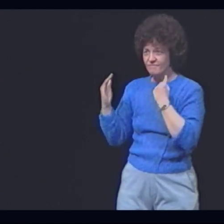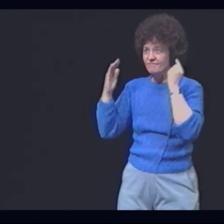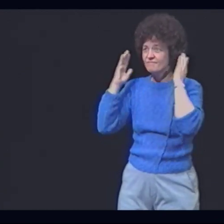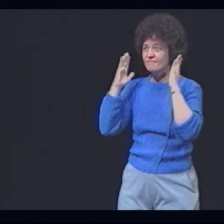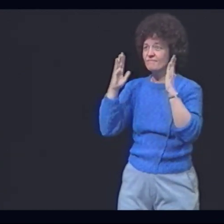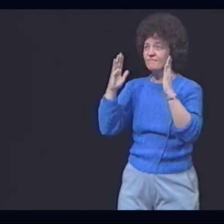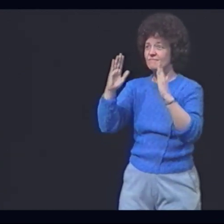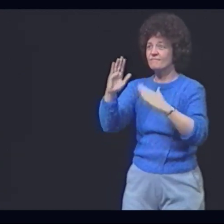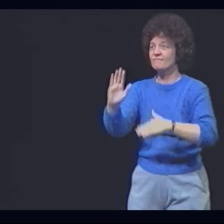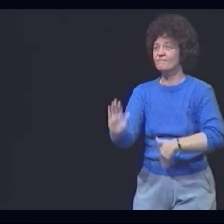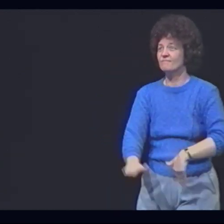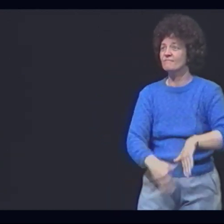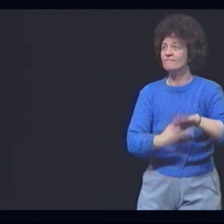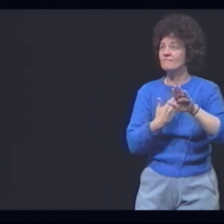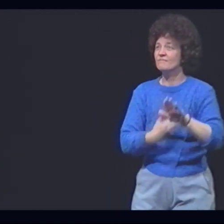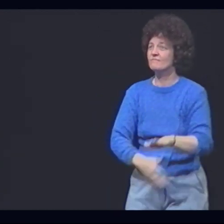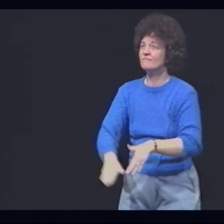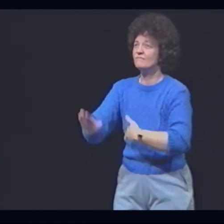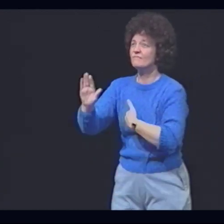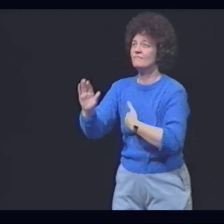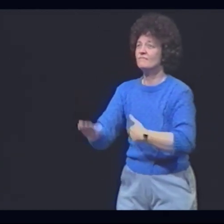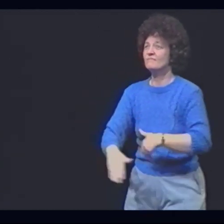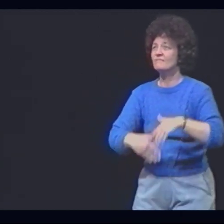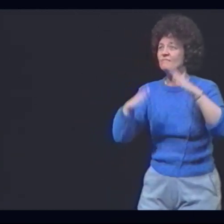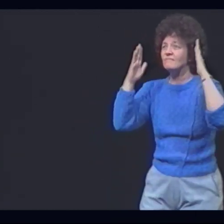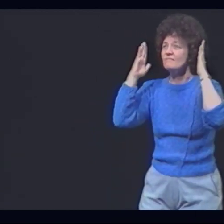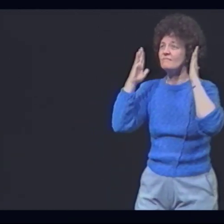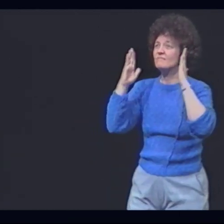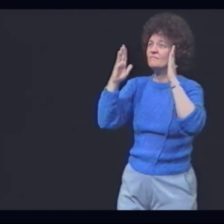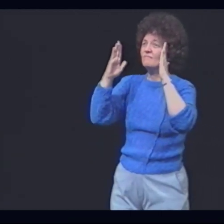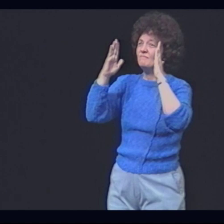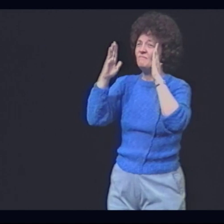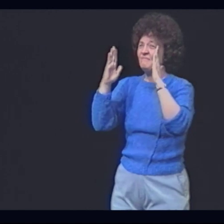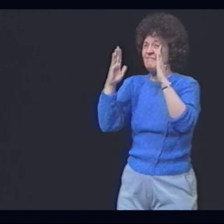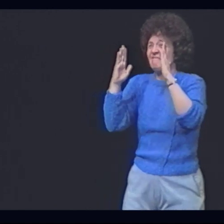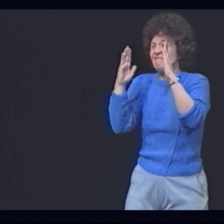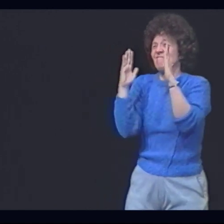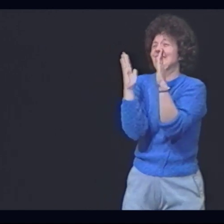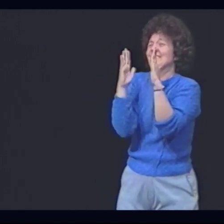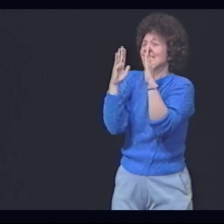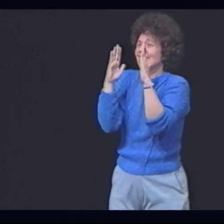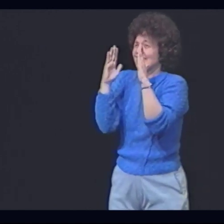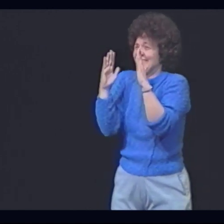And so we walk, alone, not... knowing